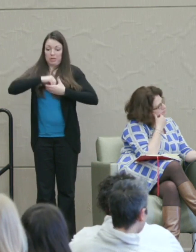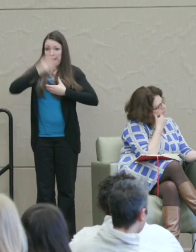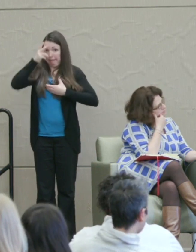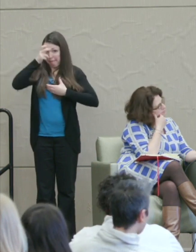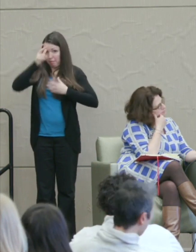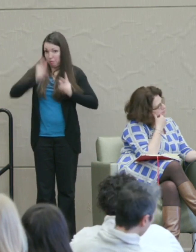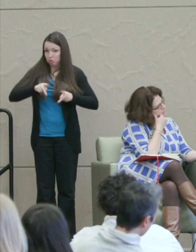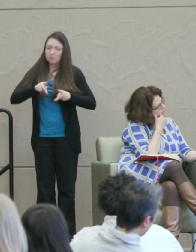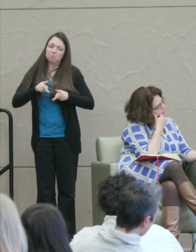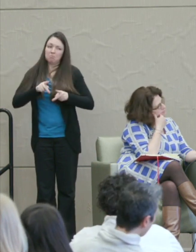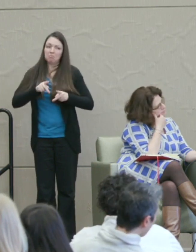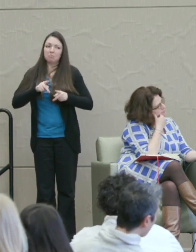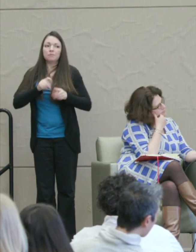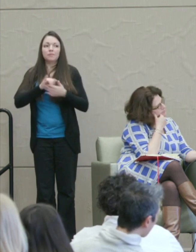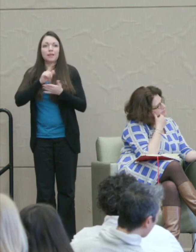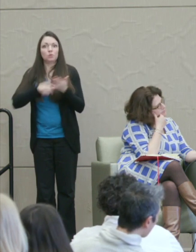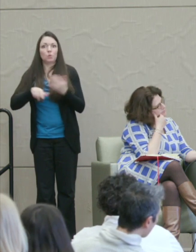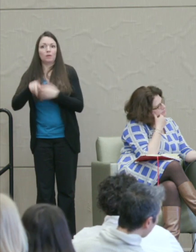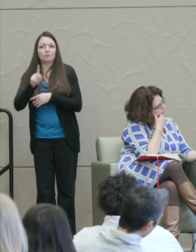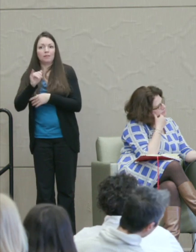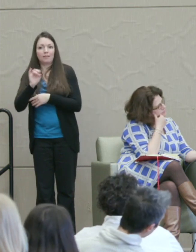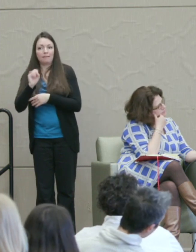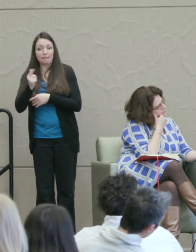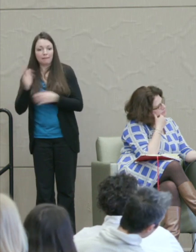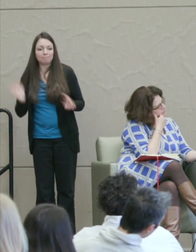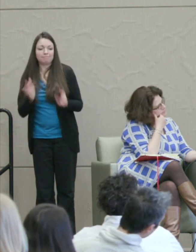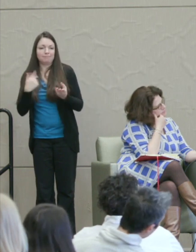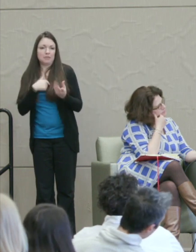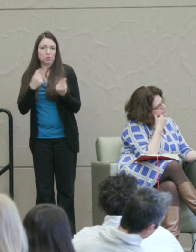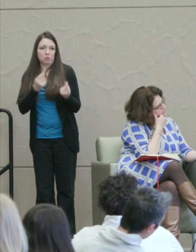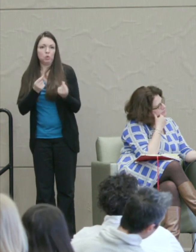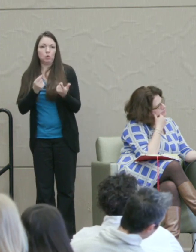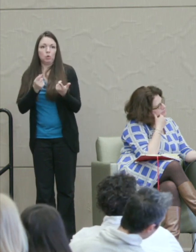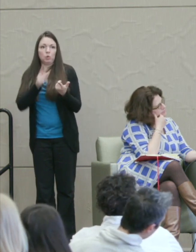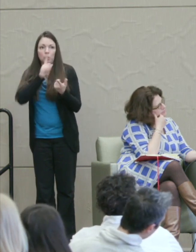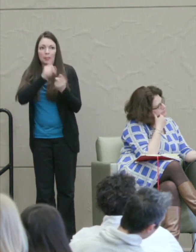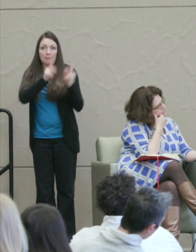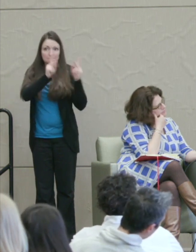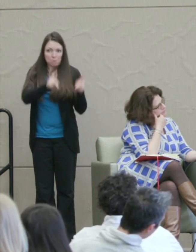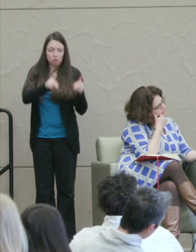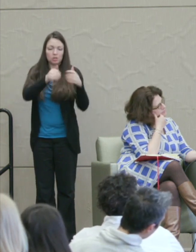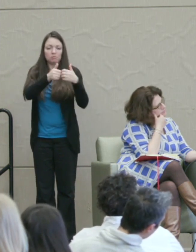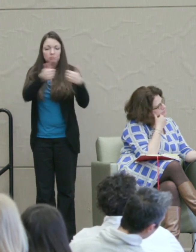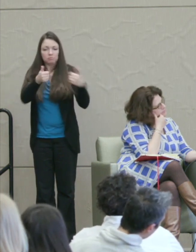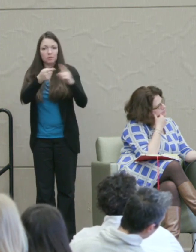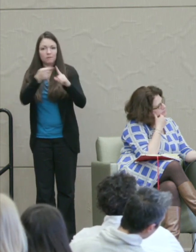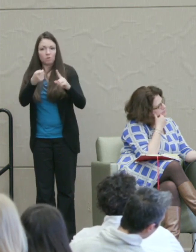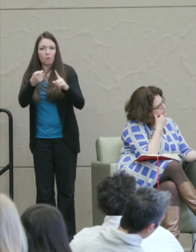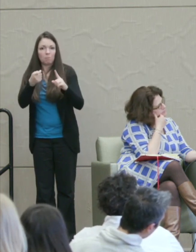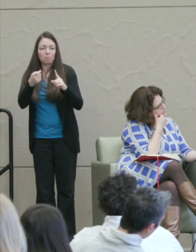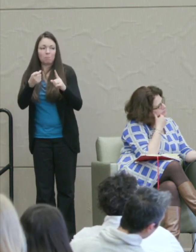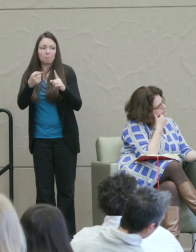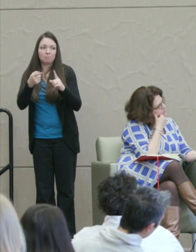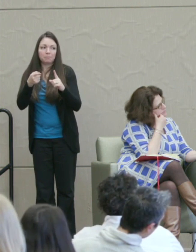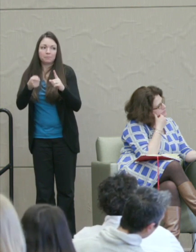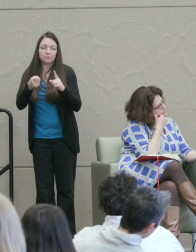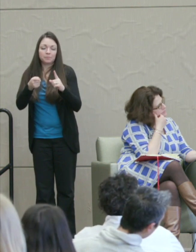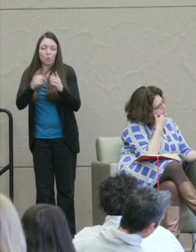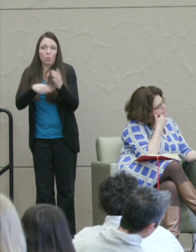And that is what King is urging us to do, to separate the doer from the deed. And that's something that Gandhi talks a great deal about too, that yeah, they did something